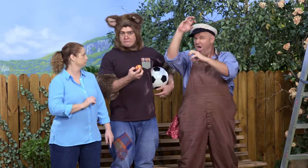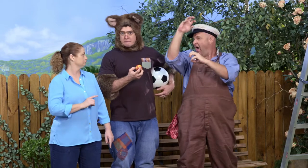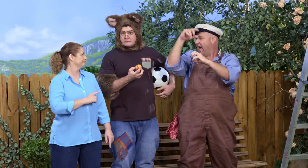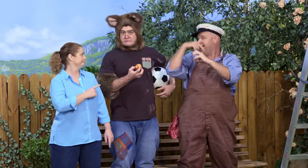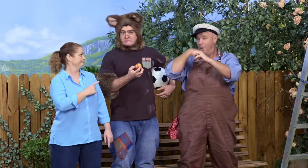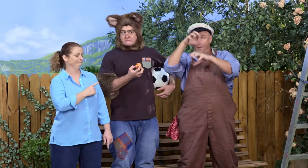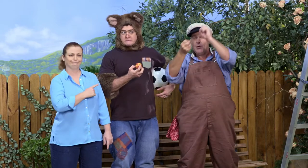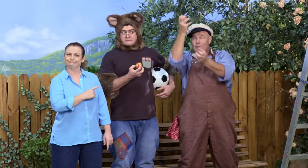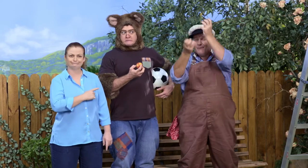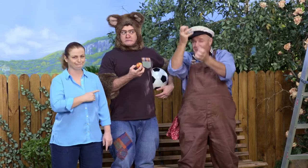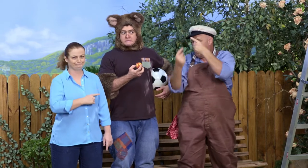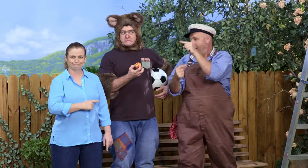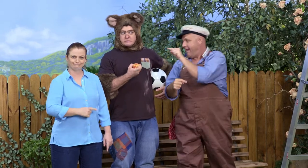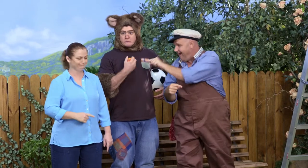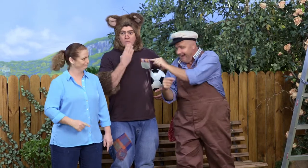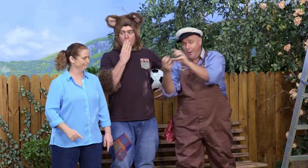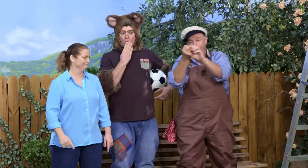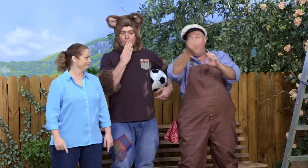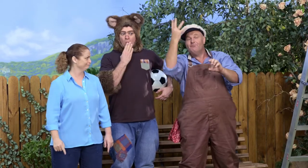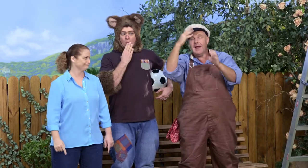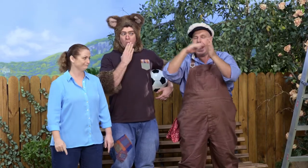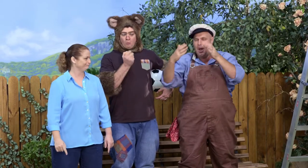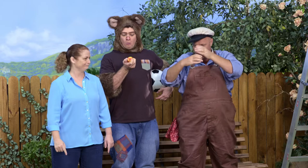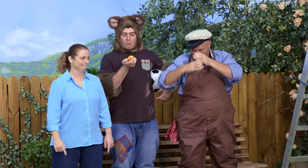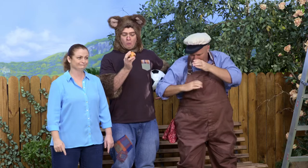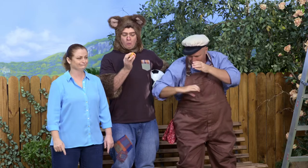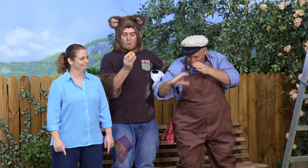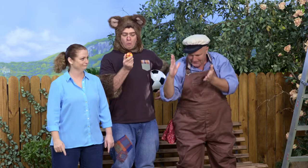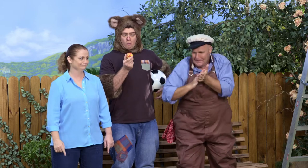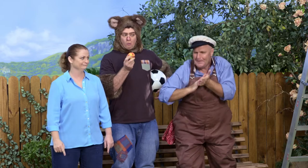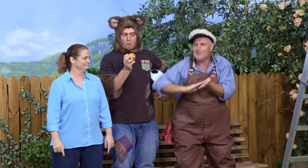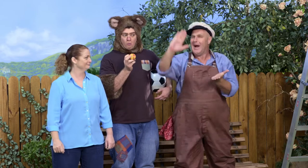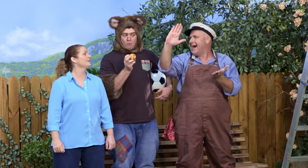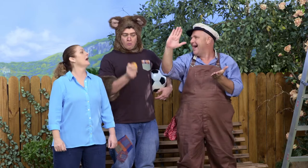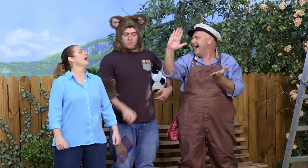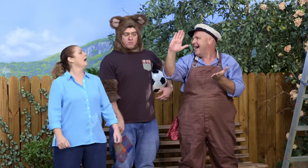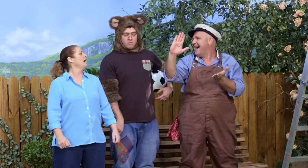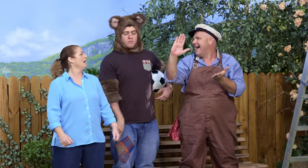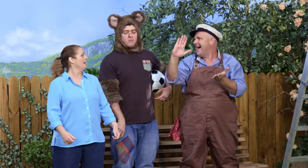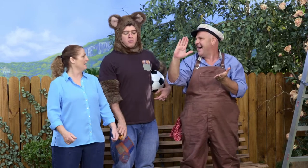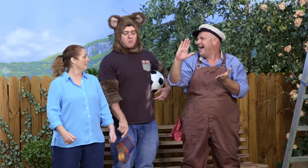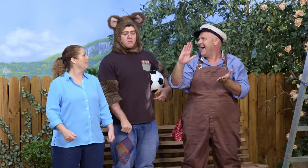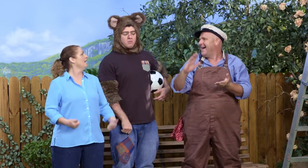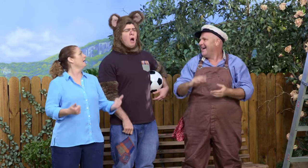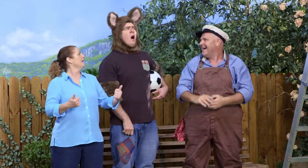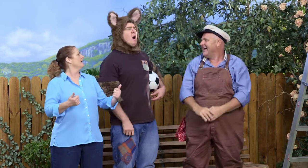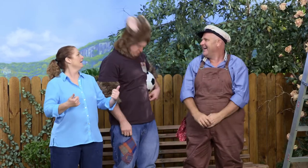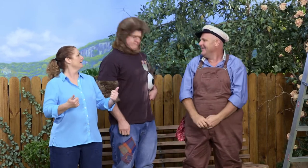I have taken them all out, and now the pipe is clear! Oh! Great!